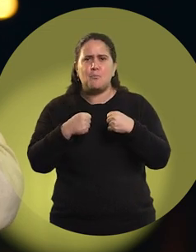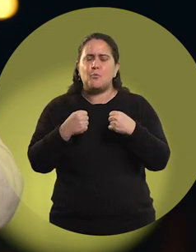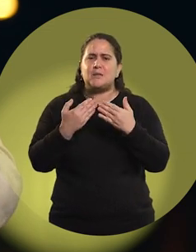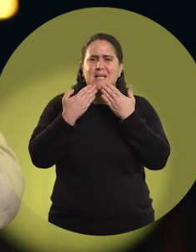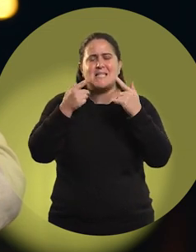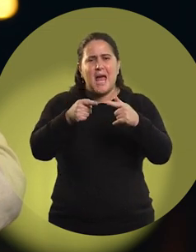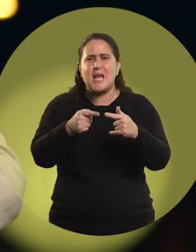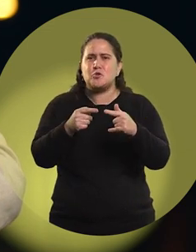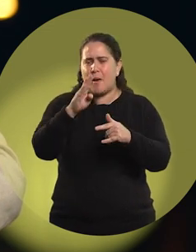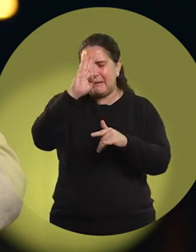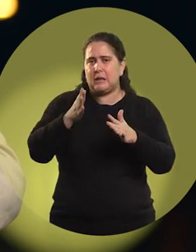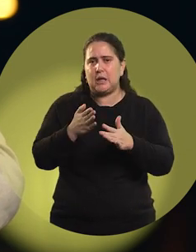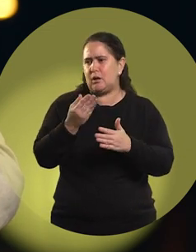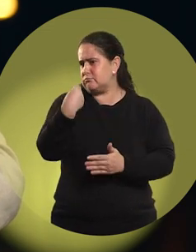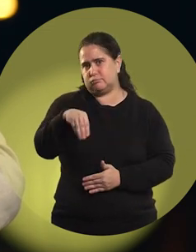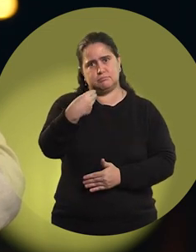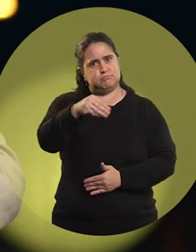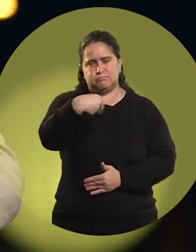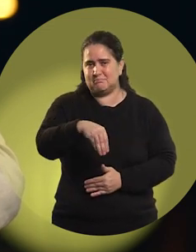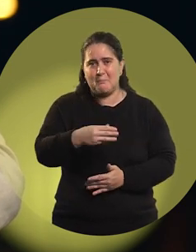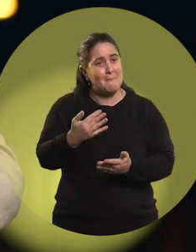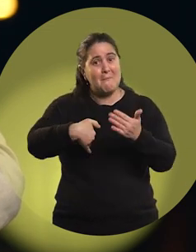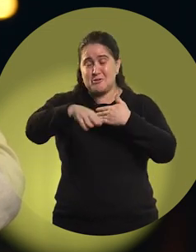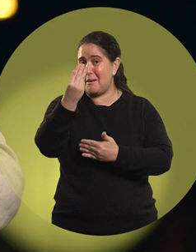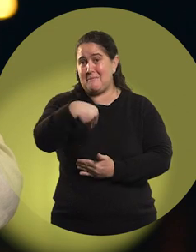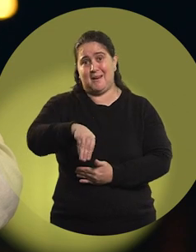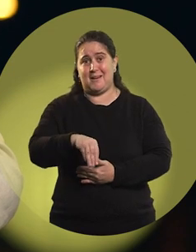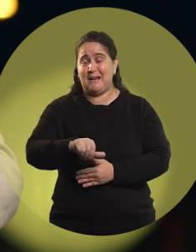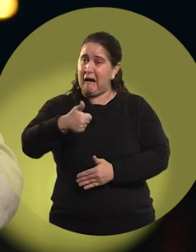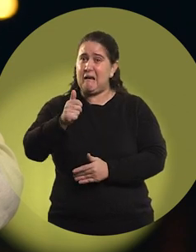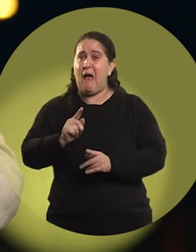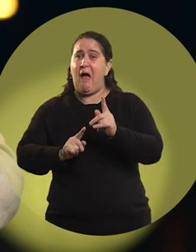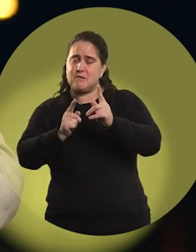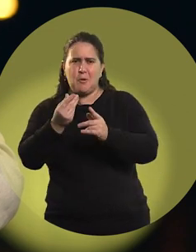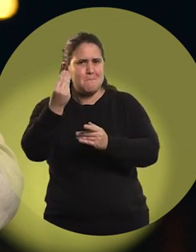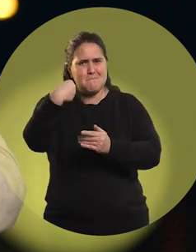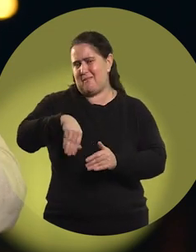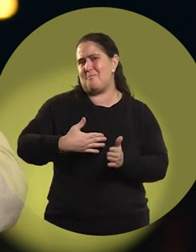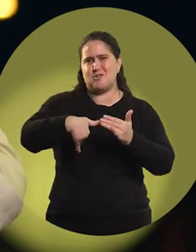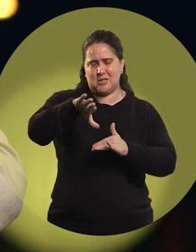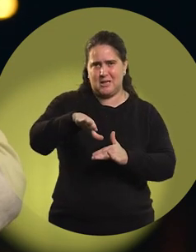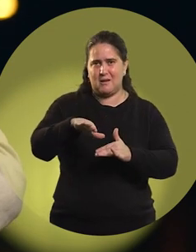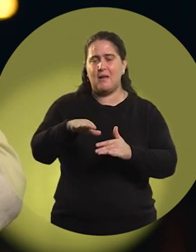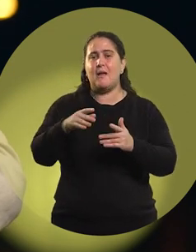That you lose constantly, that you lose more times than you win. And what else does it give you?